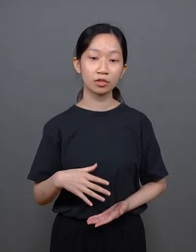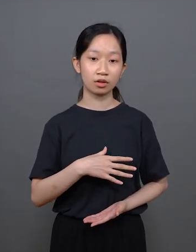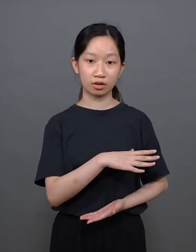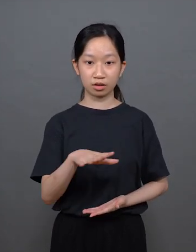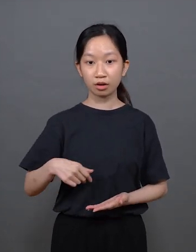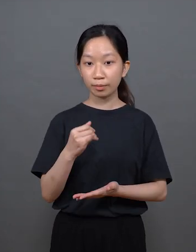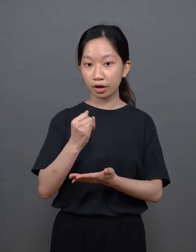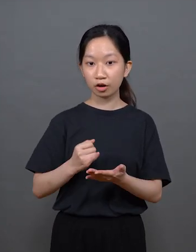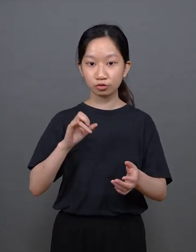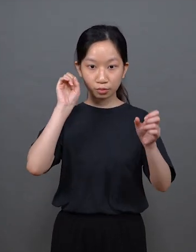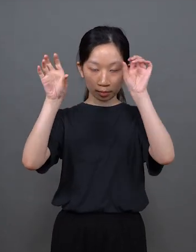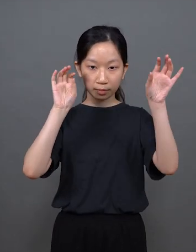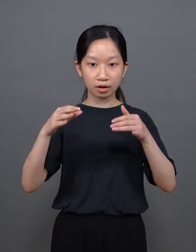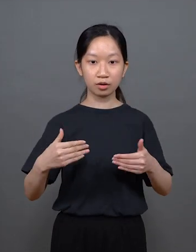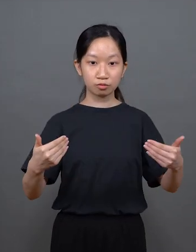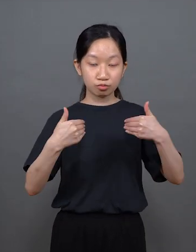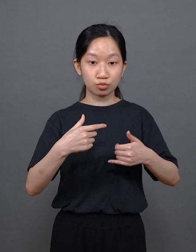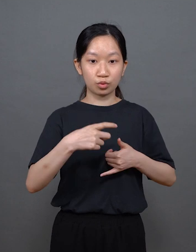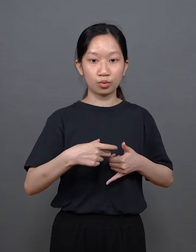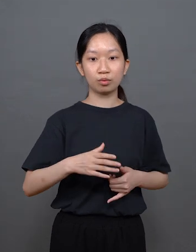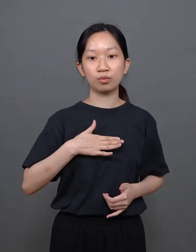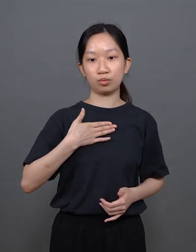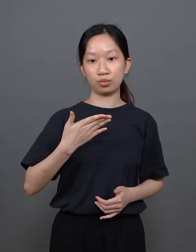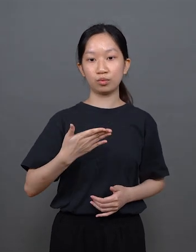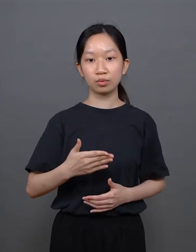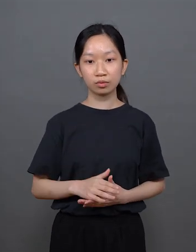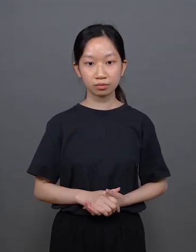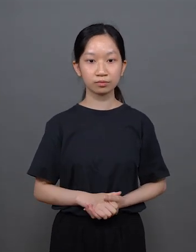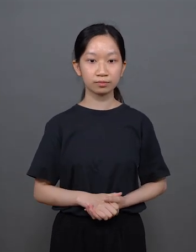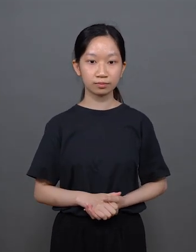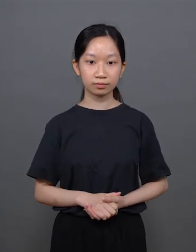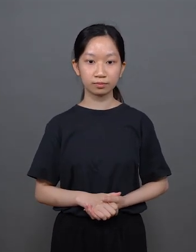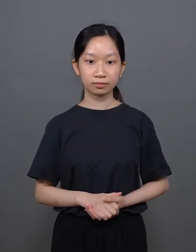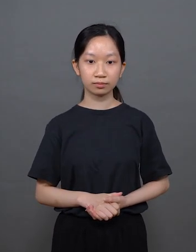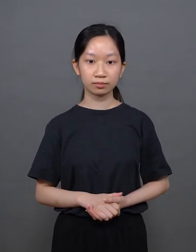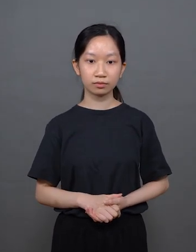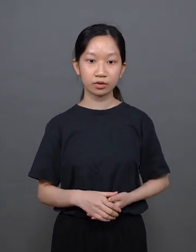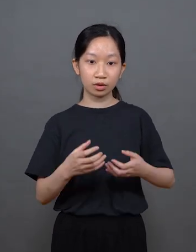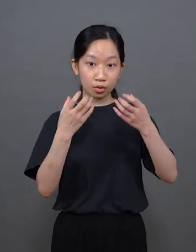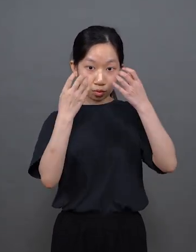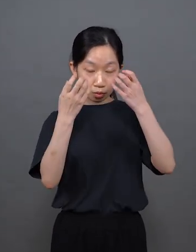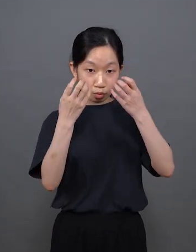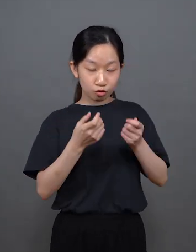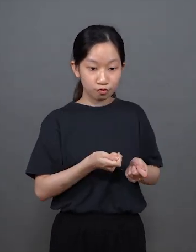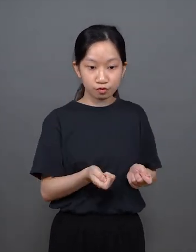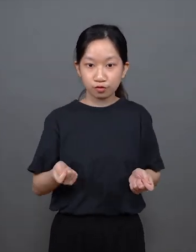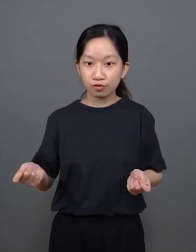Everyone was basically creating in their personal ways You paid attention to things close to you